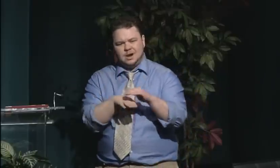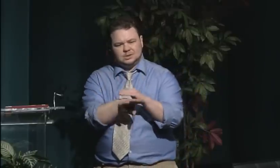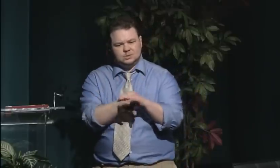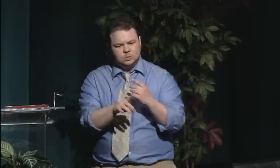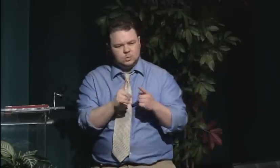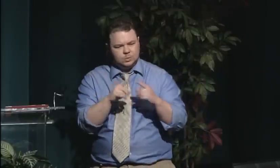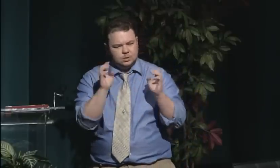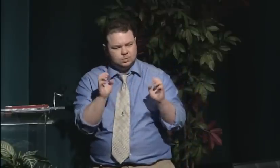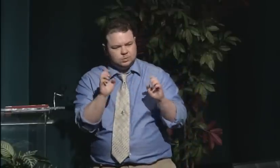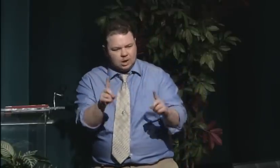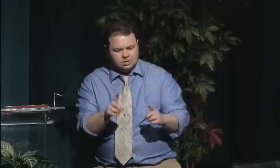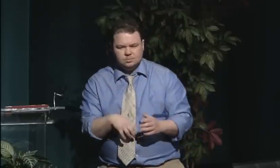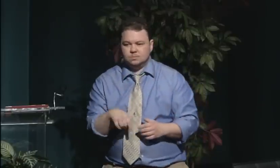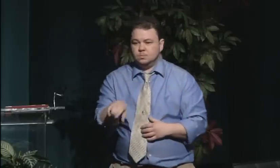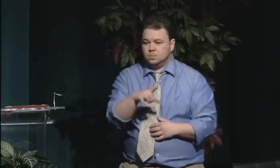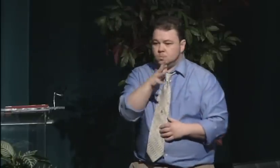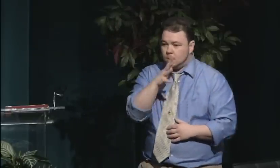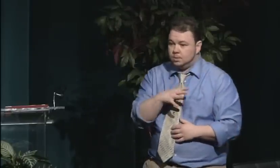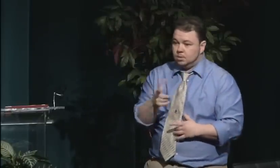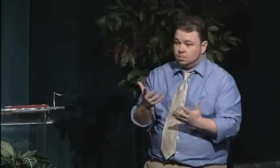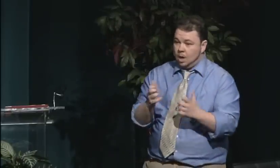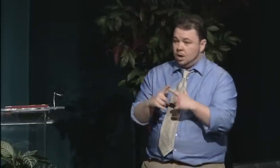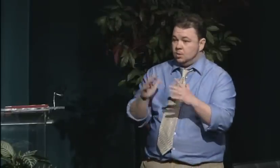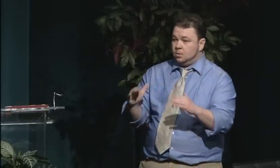Now, we did have a few other schools and institutions